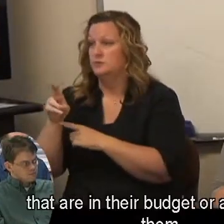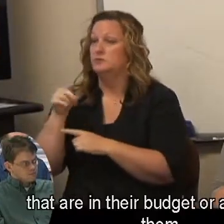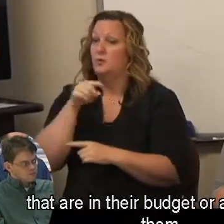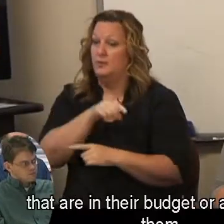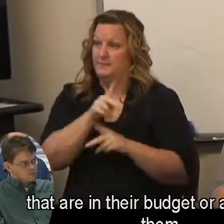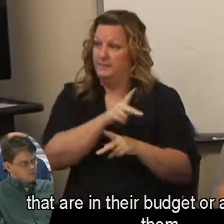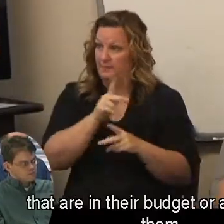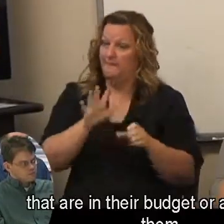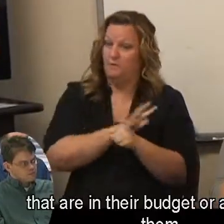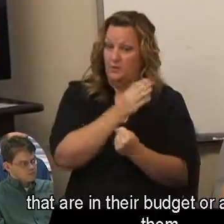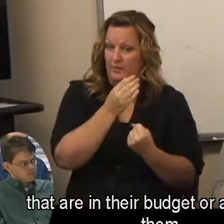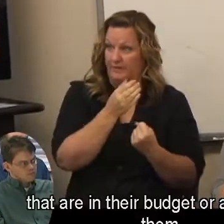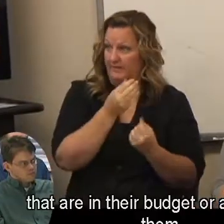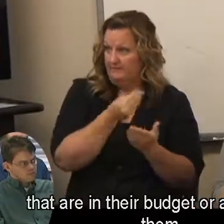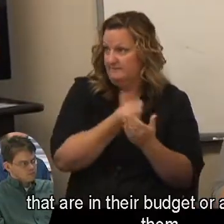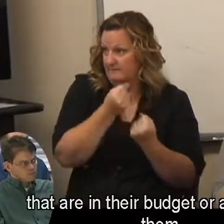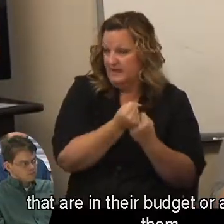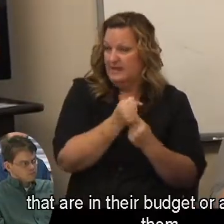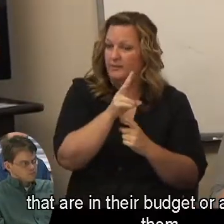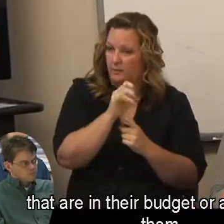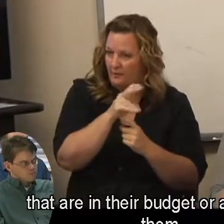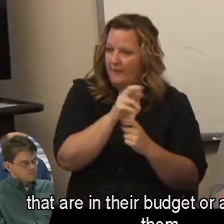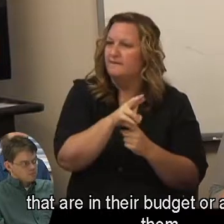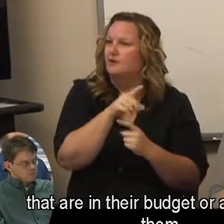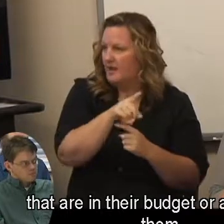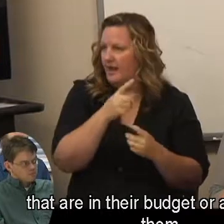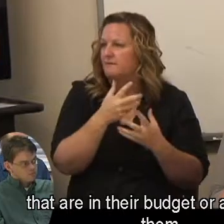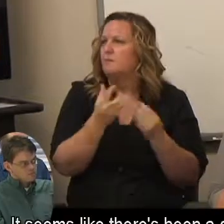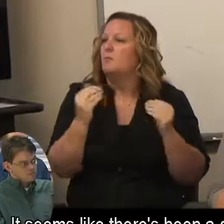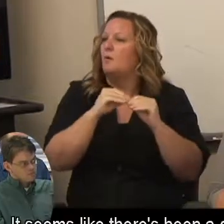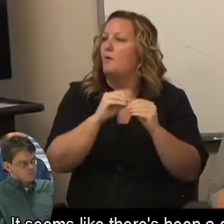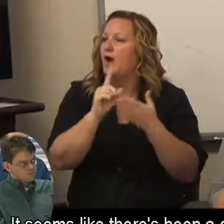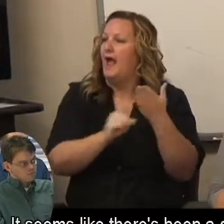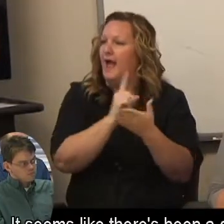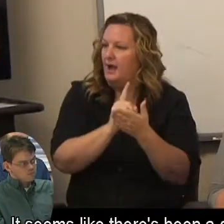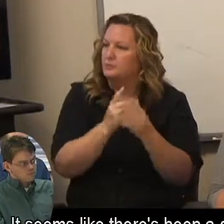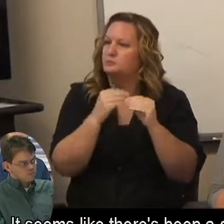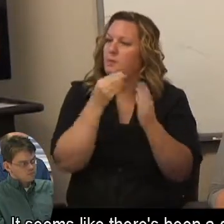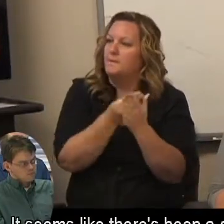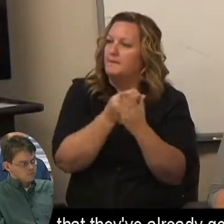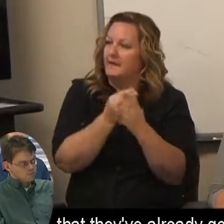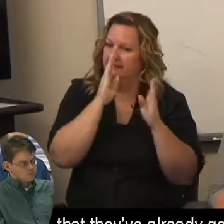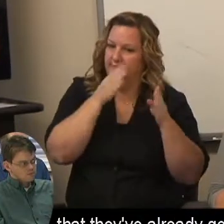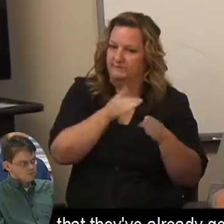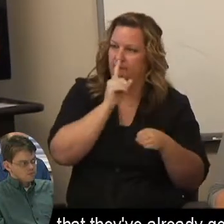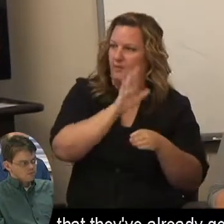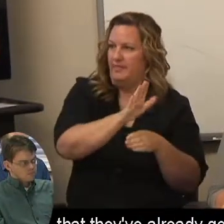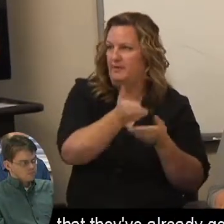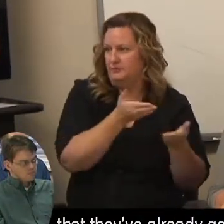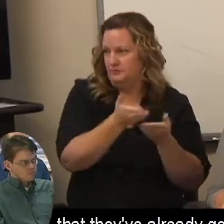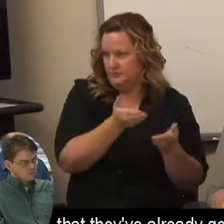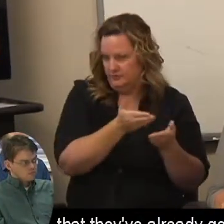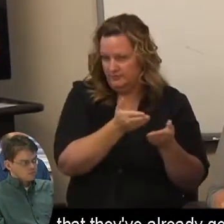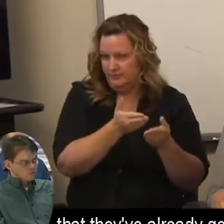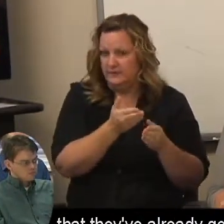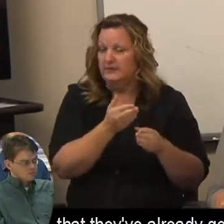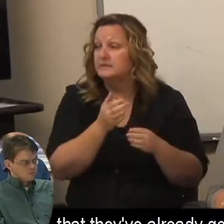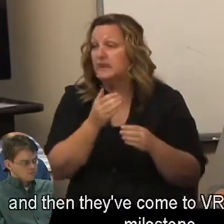that are in their budget or attached to them. It seems like there's been a couple cases that they've already got a job